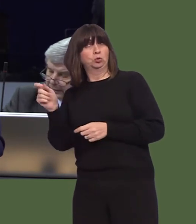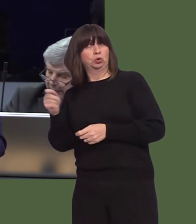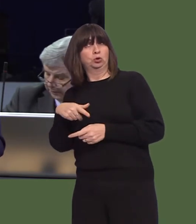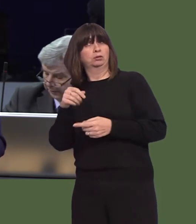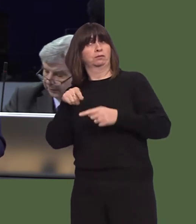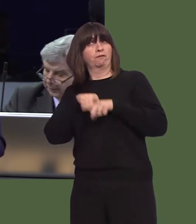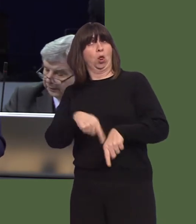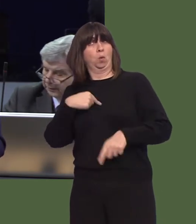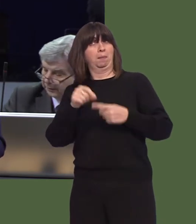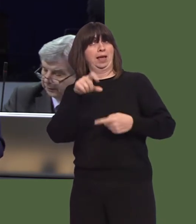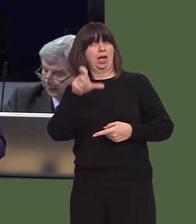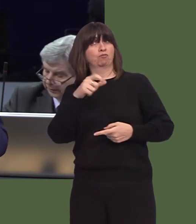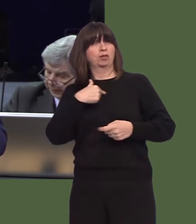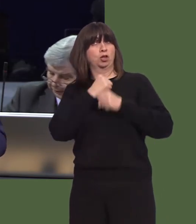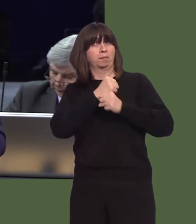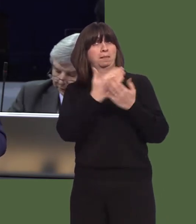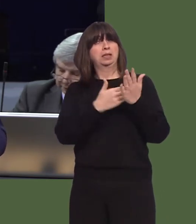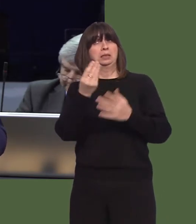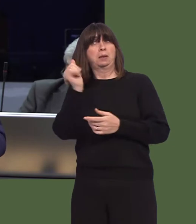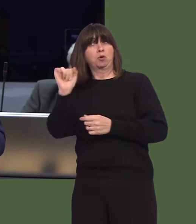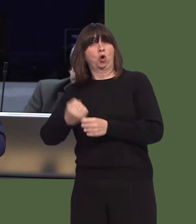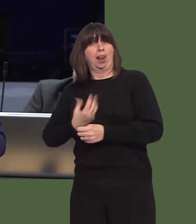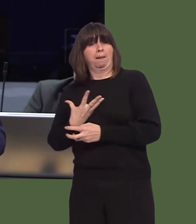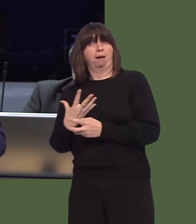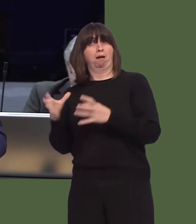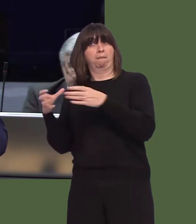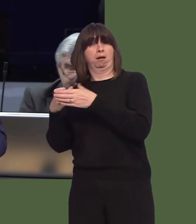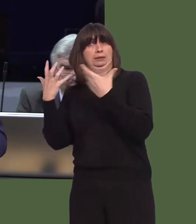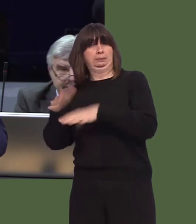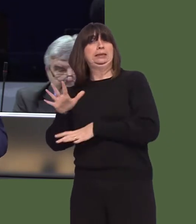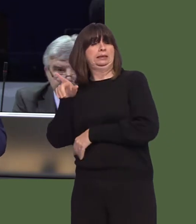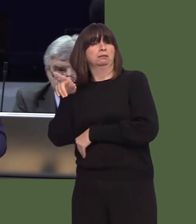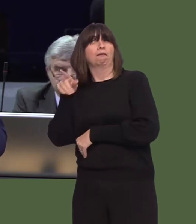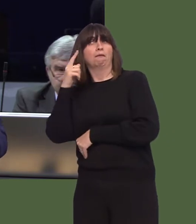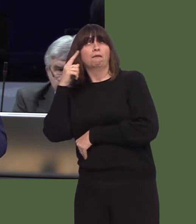cefn chi, rwy'n meddwl, i wneud yn siwr mai'r dreth gyntaf yw lefi ar blastig un-defnydd?